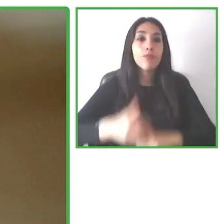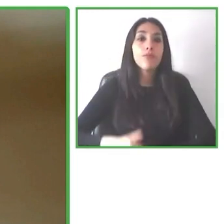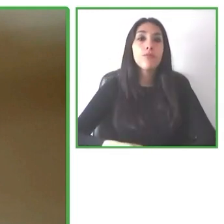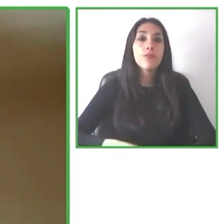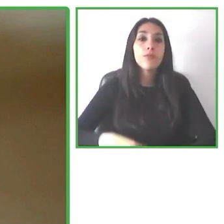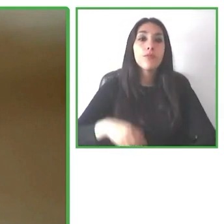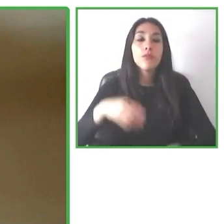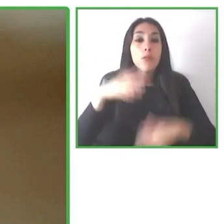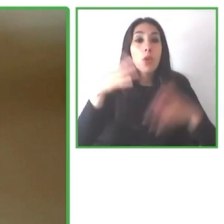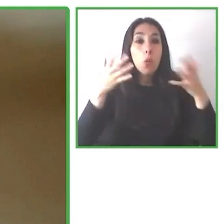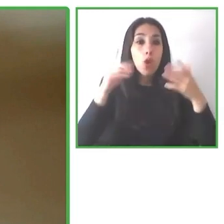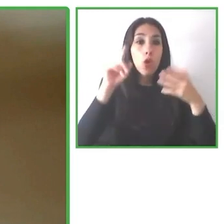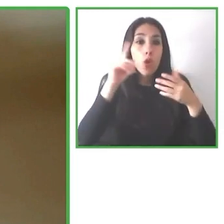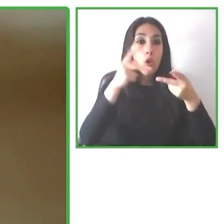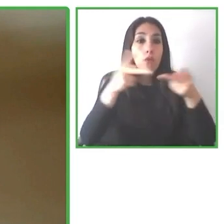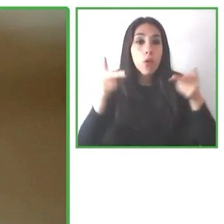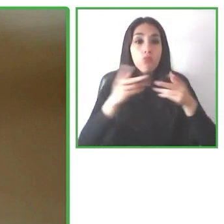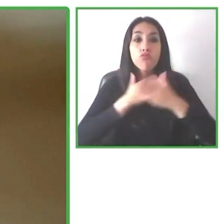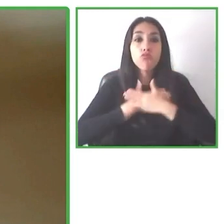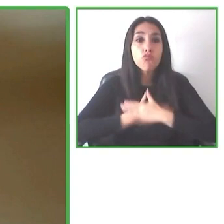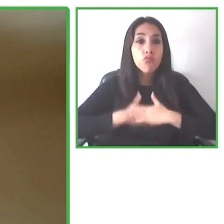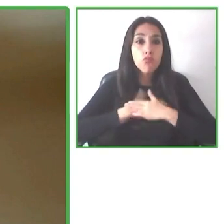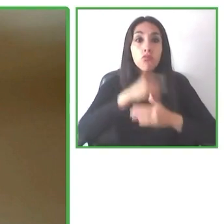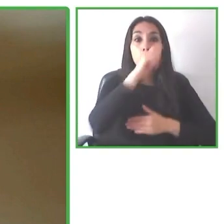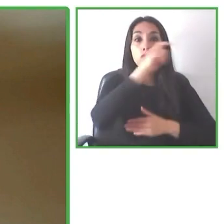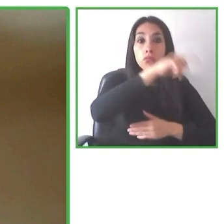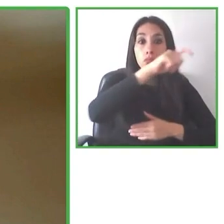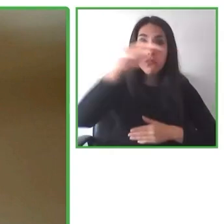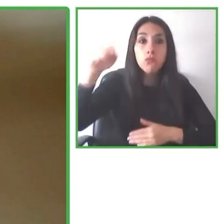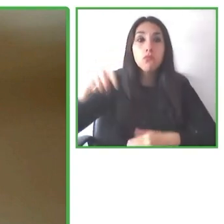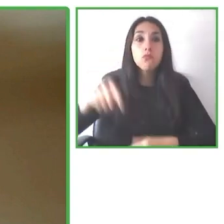tourism destinations, improve the transport to these locations